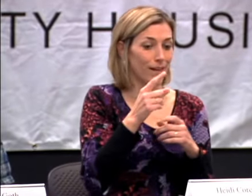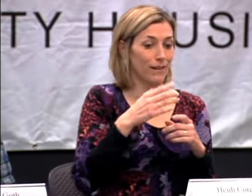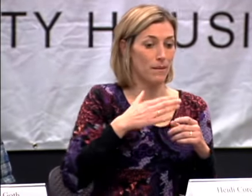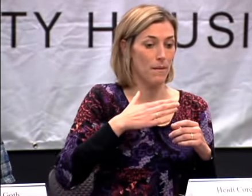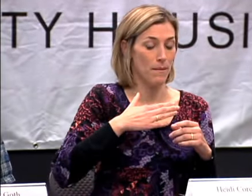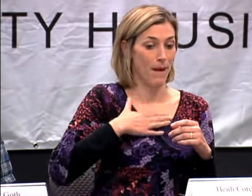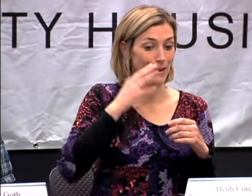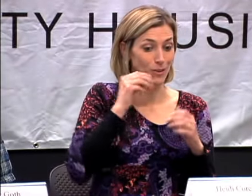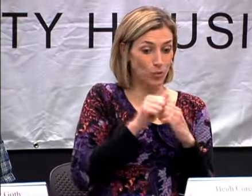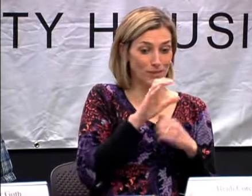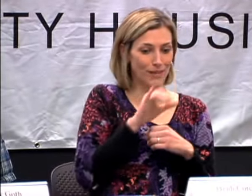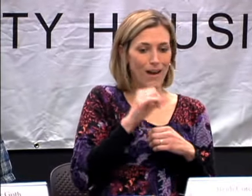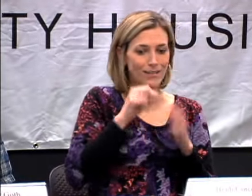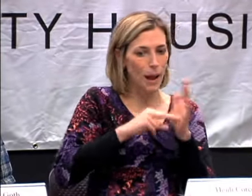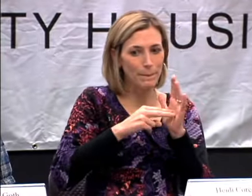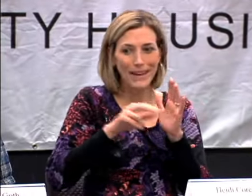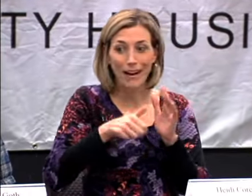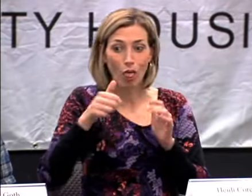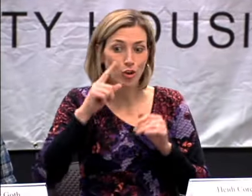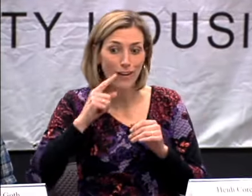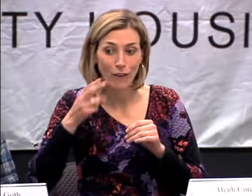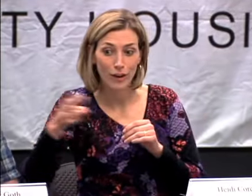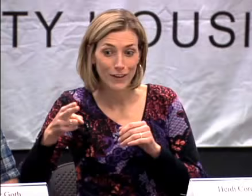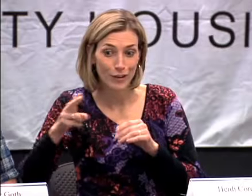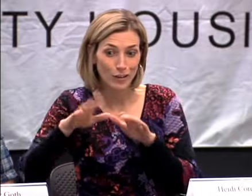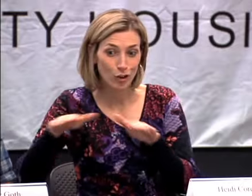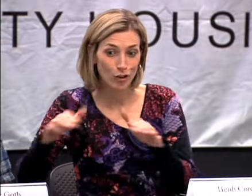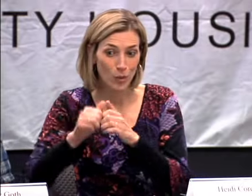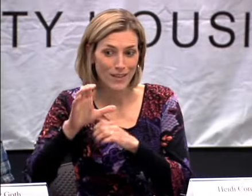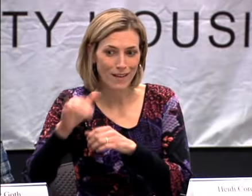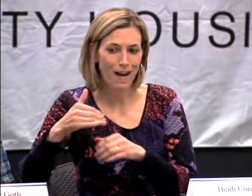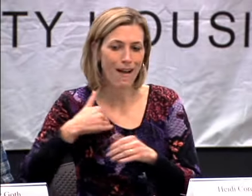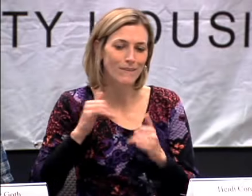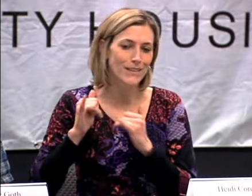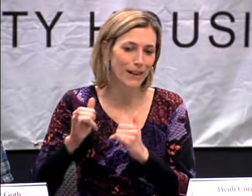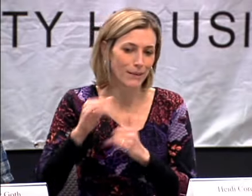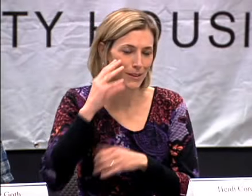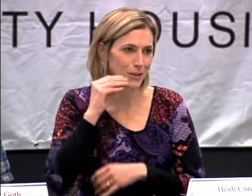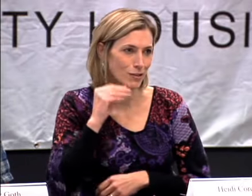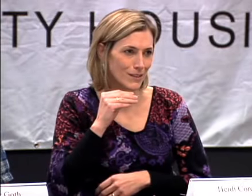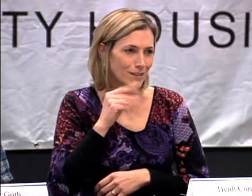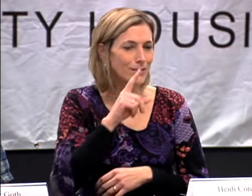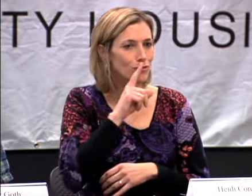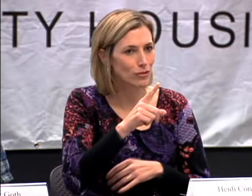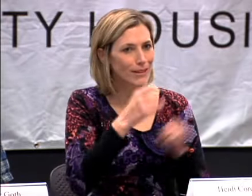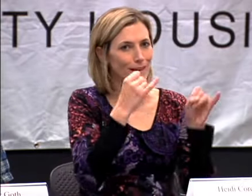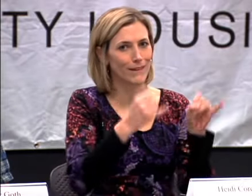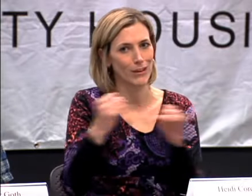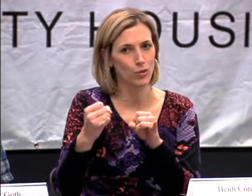TO UNDERSTAND THAT WITH MY COCHLEAR IMPLANT THAT OTHER DEAF AND HARD OF